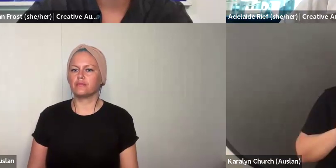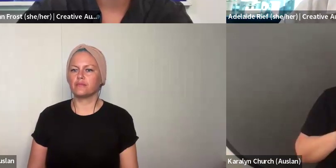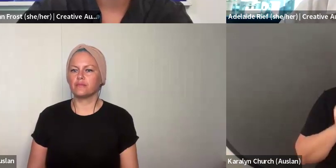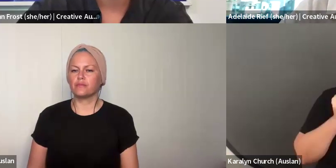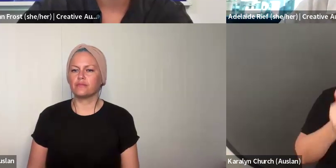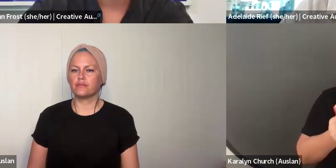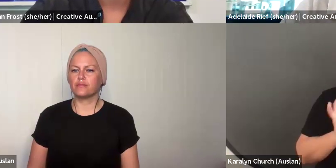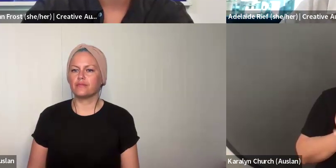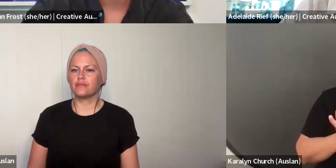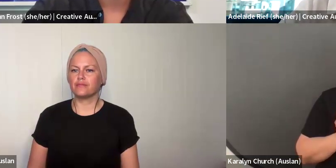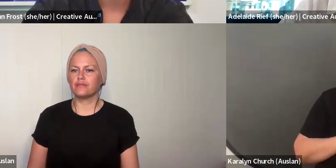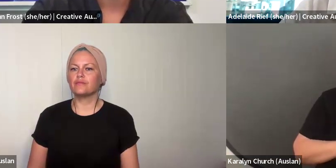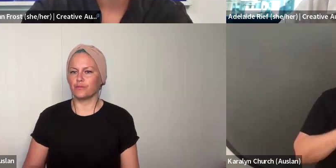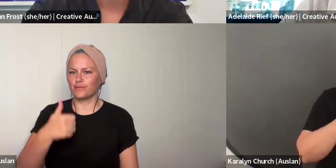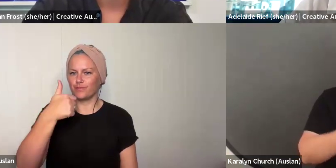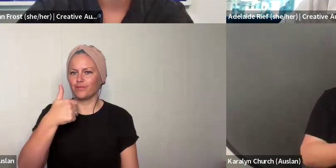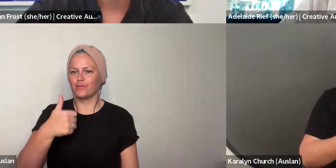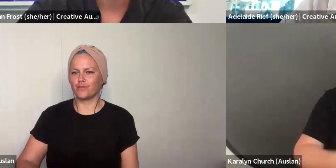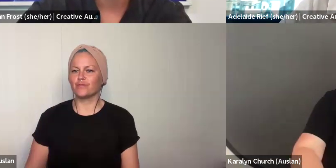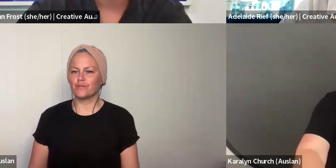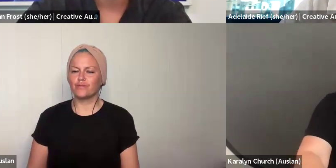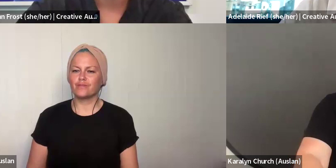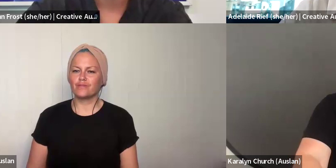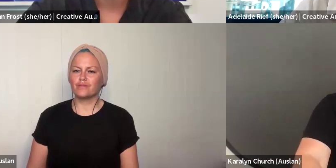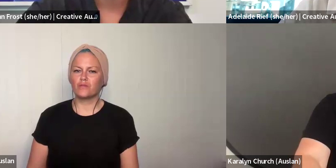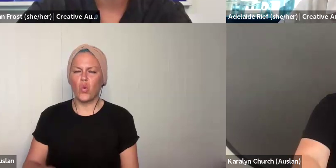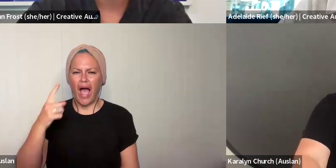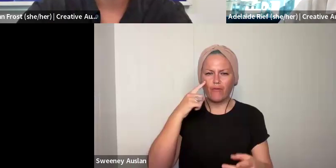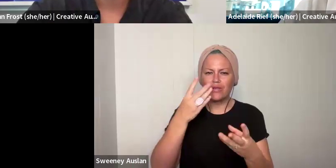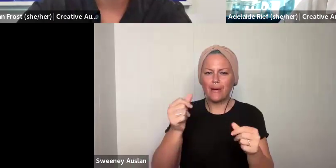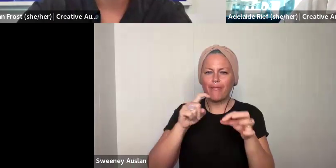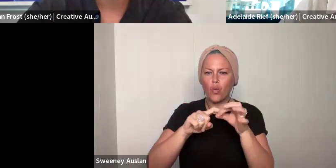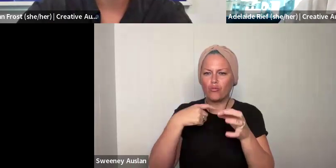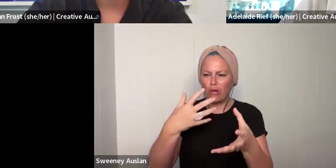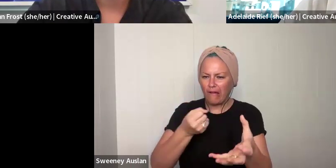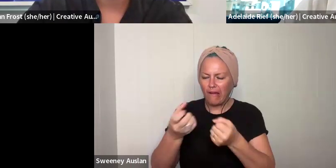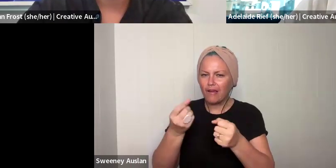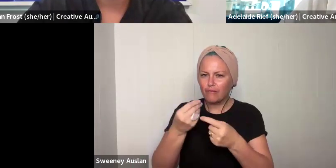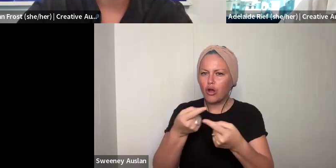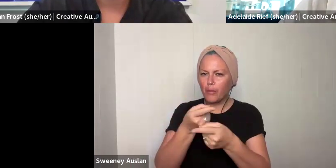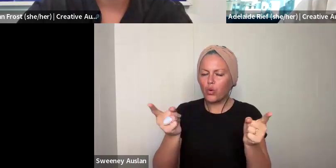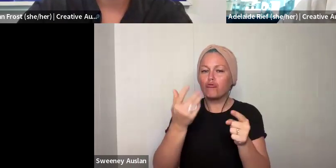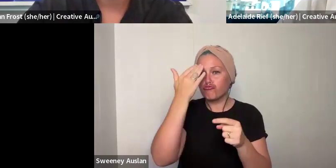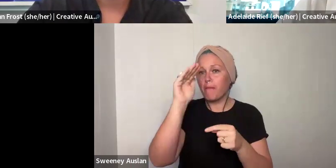what you are not sure about. We will get back to you as soon as we can so you can finalise your